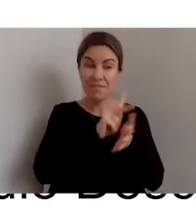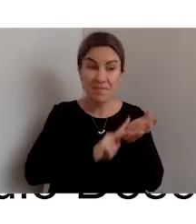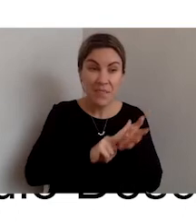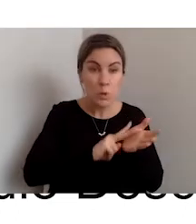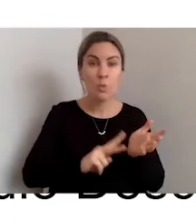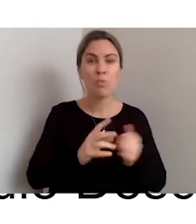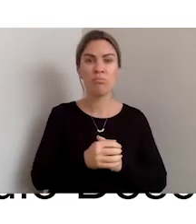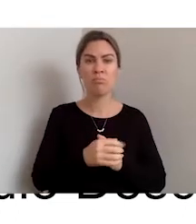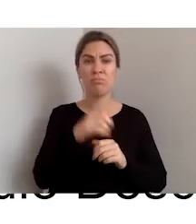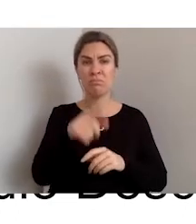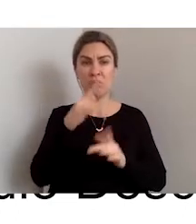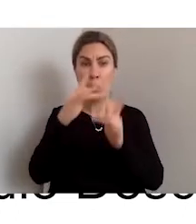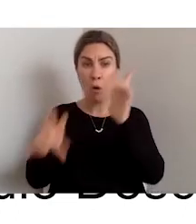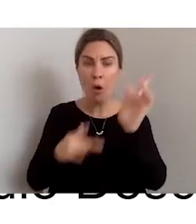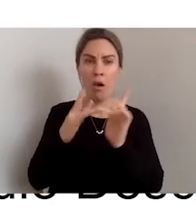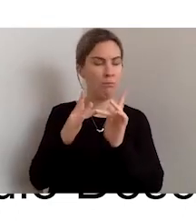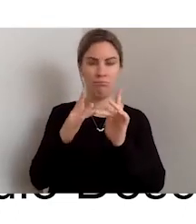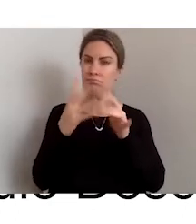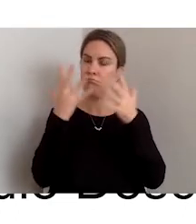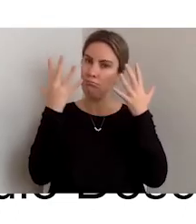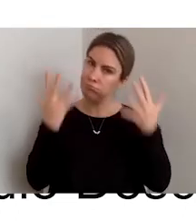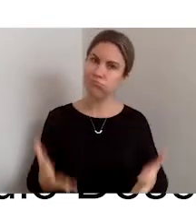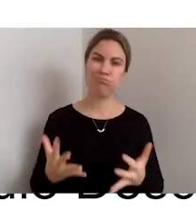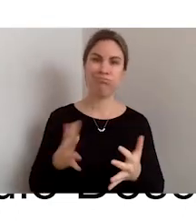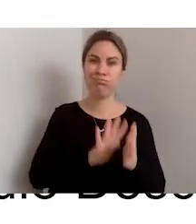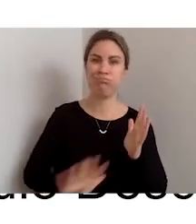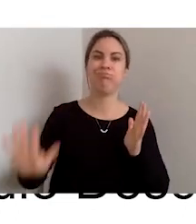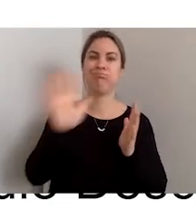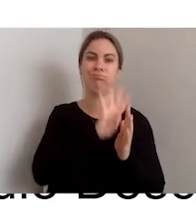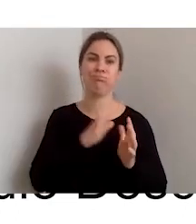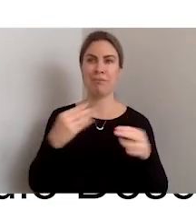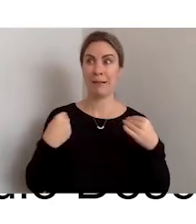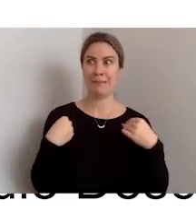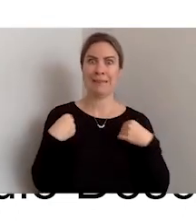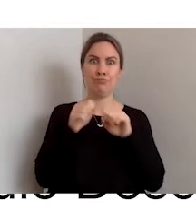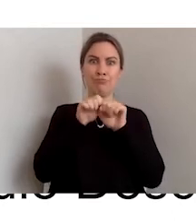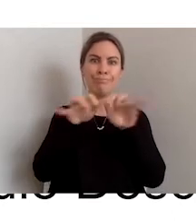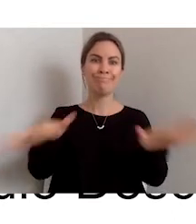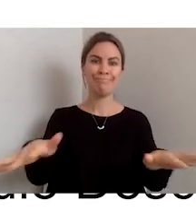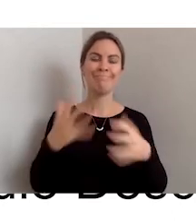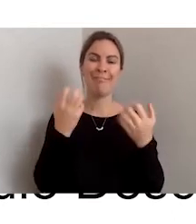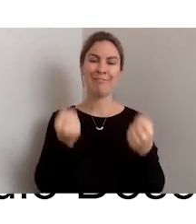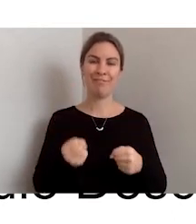still quite prominent, you know, in businesses and society in itself.